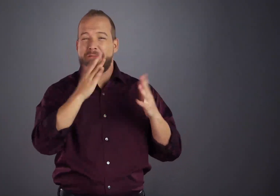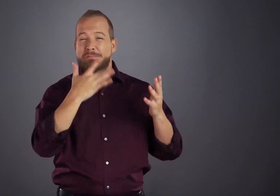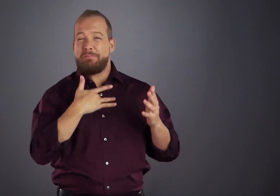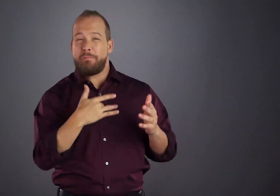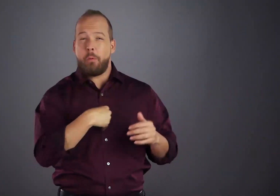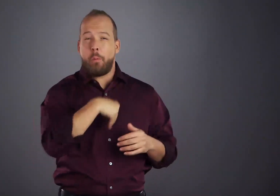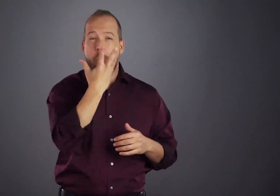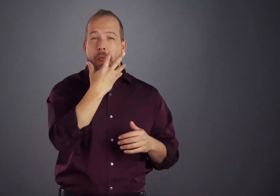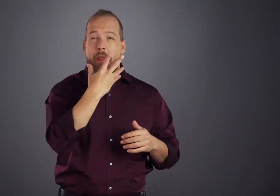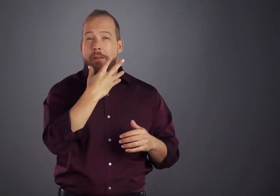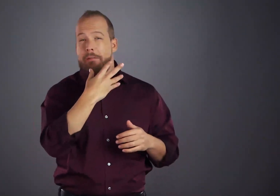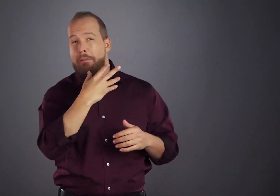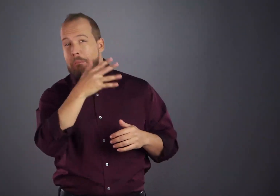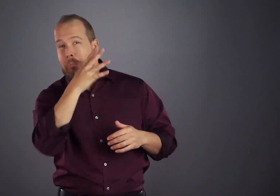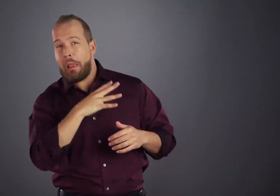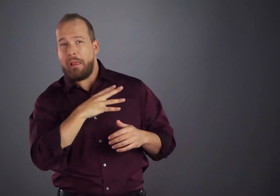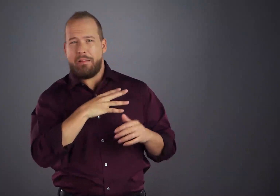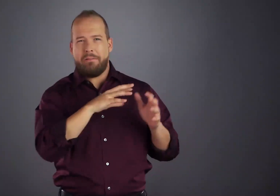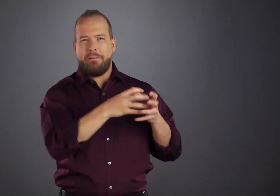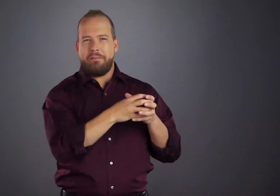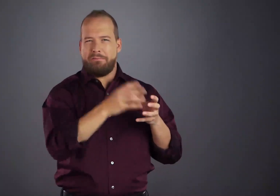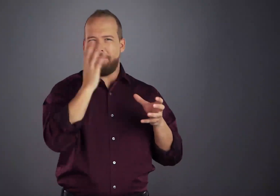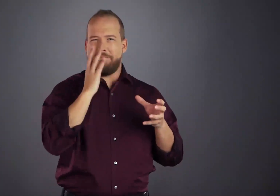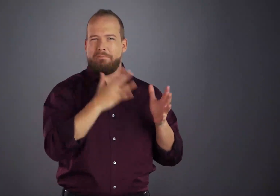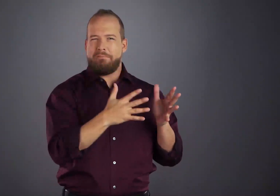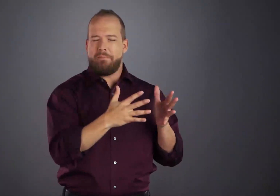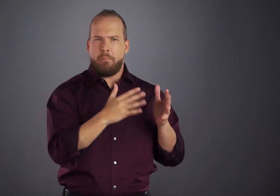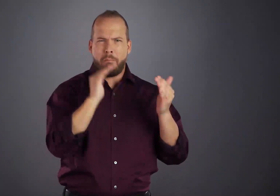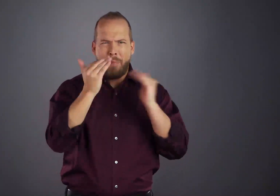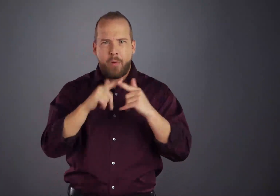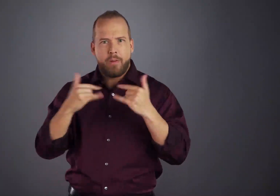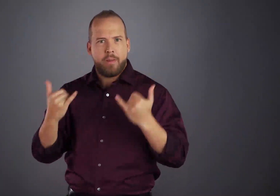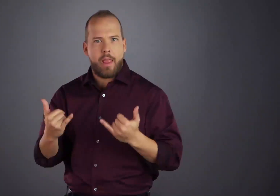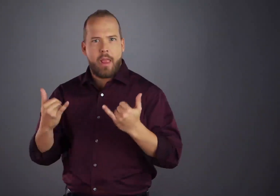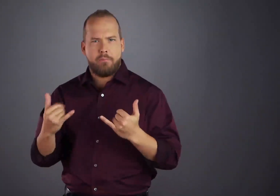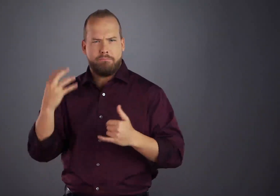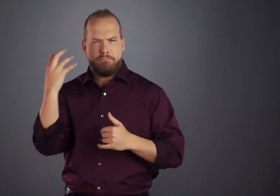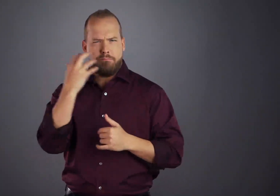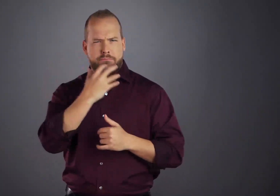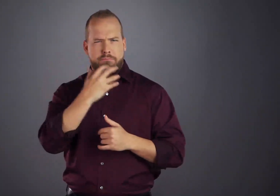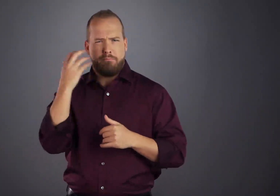with quite similar social, ethnic, and economic backgrounds.